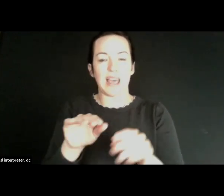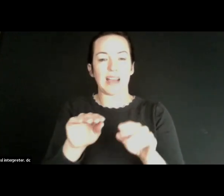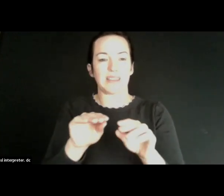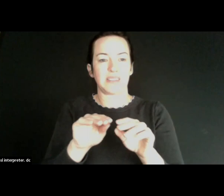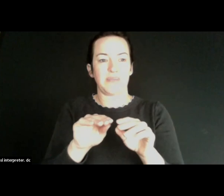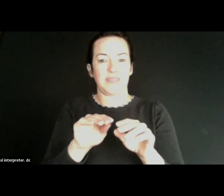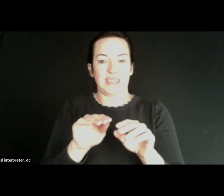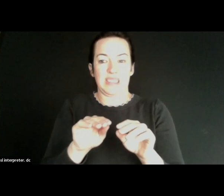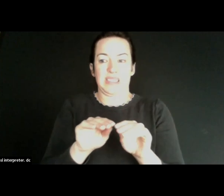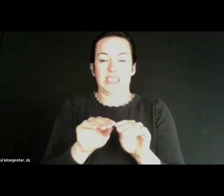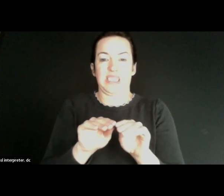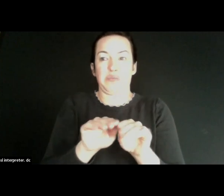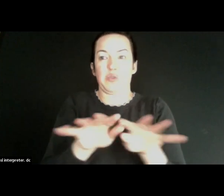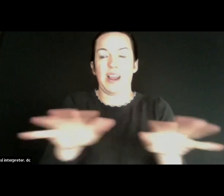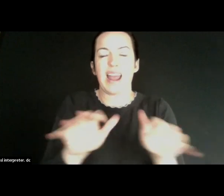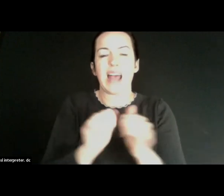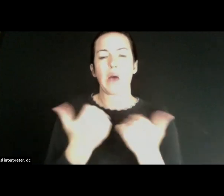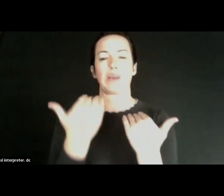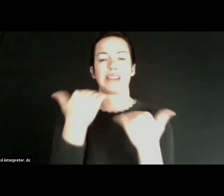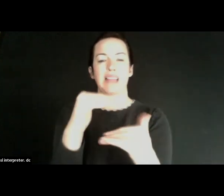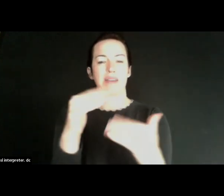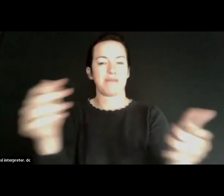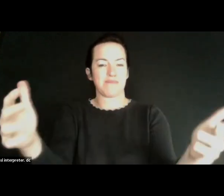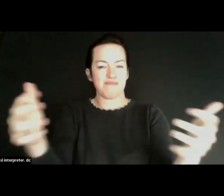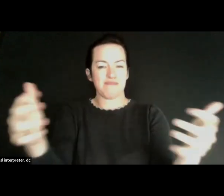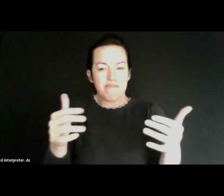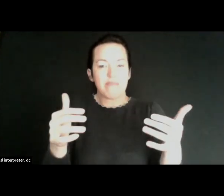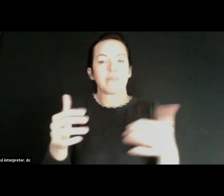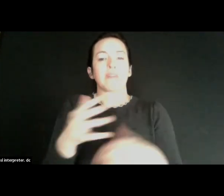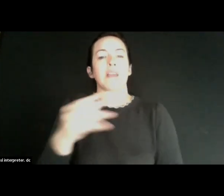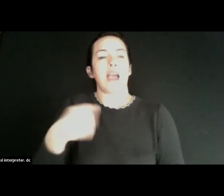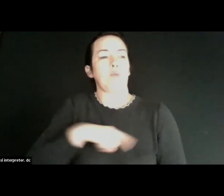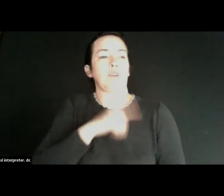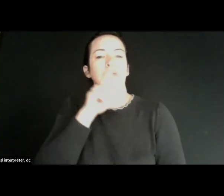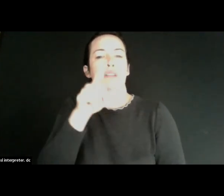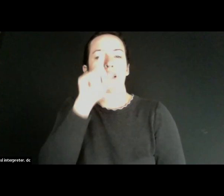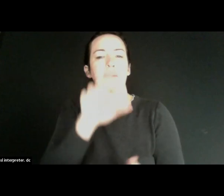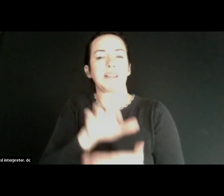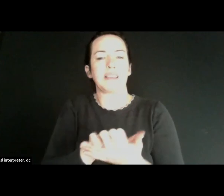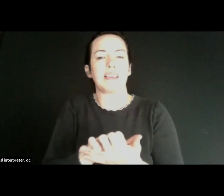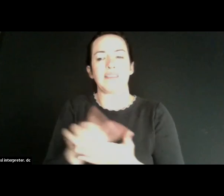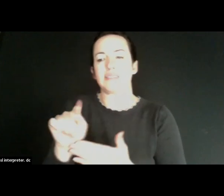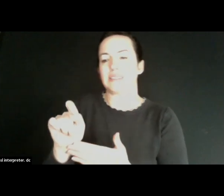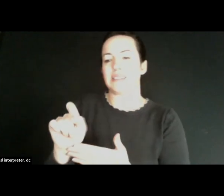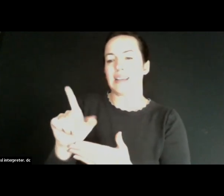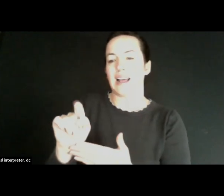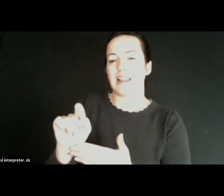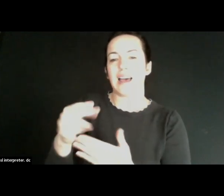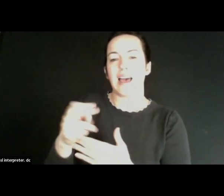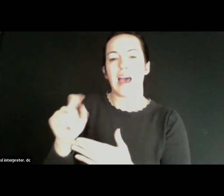How do we? How do we limit that spread? And we really believe that telehealth would help relieved